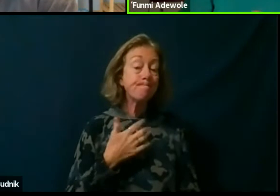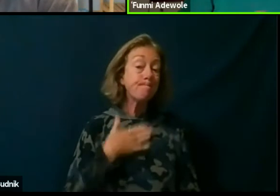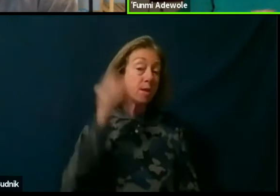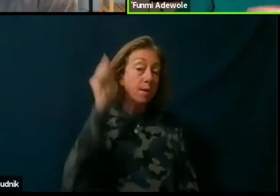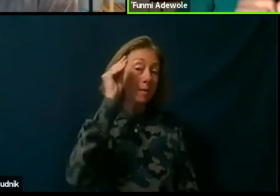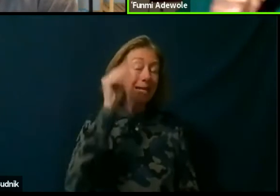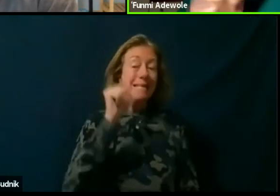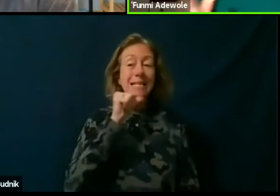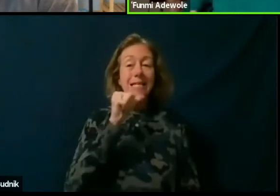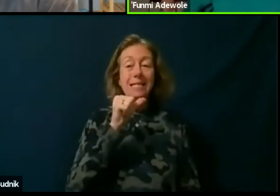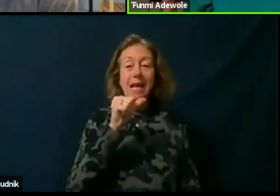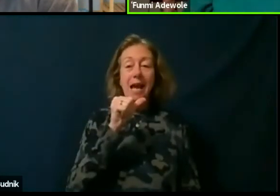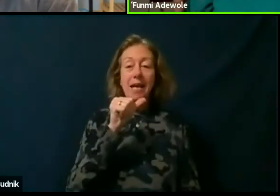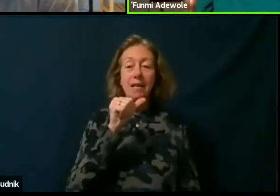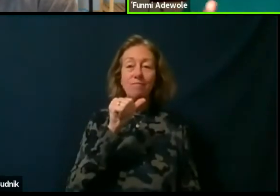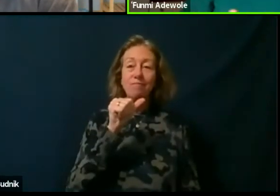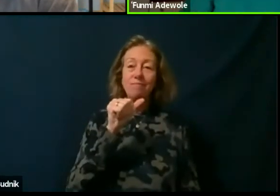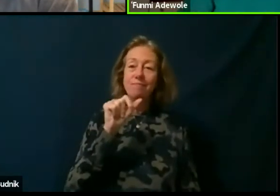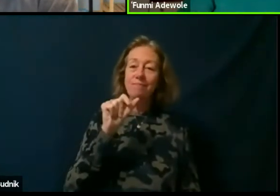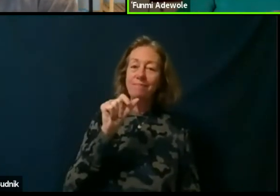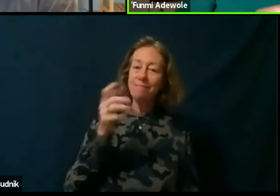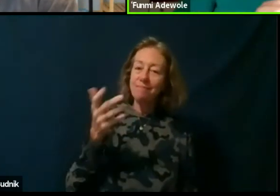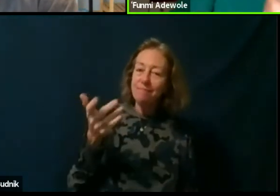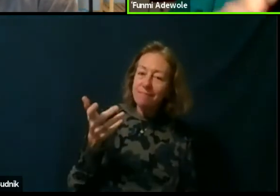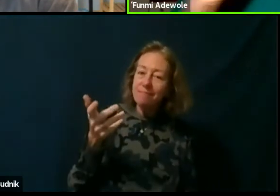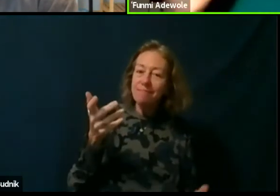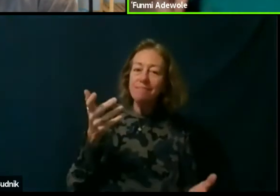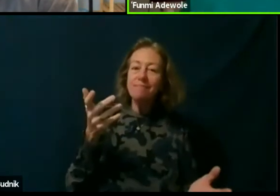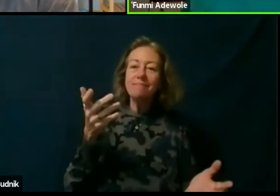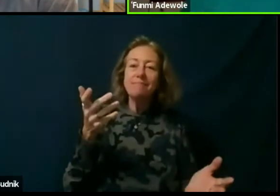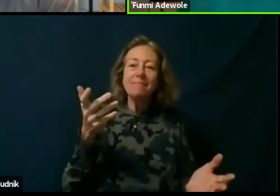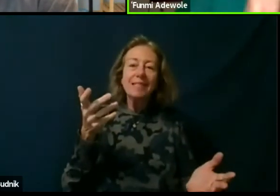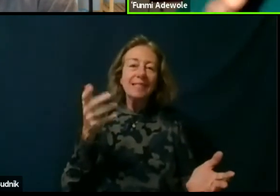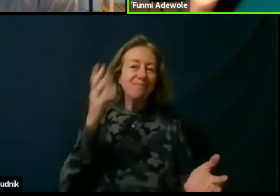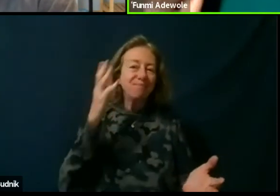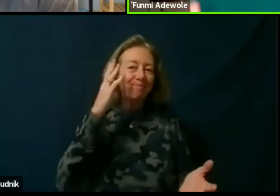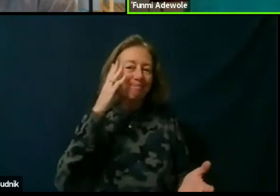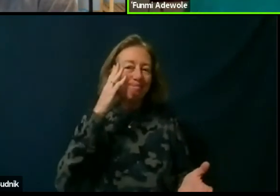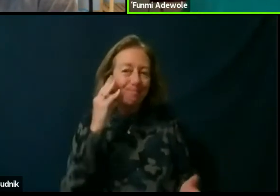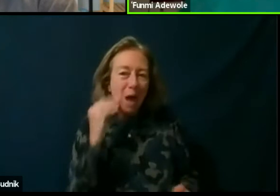being an expert in everything, expert in communication,